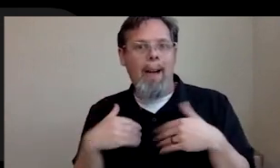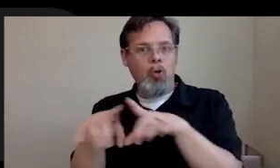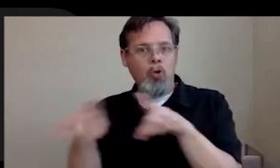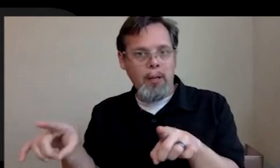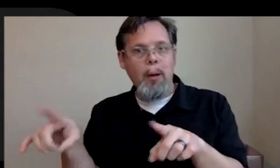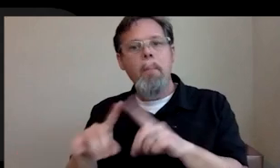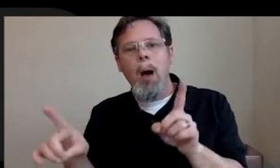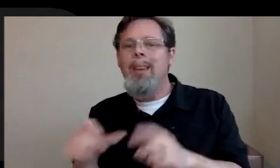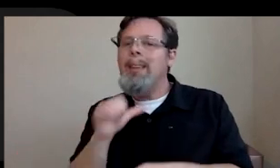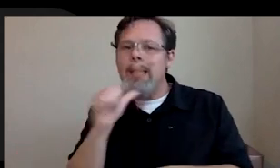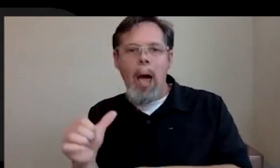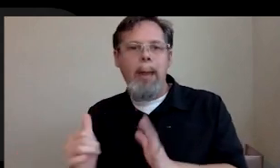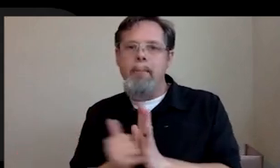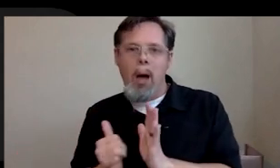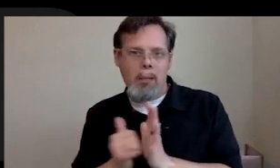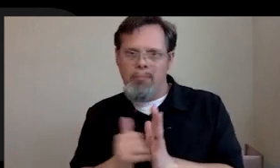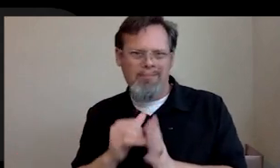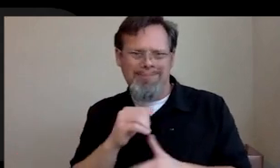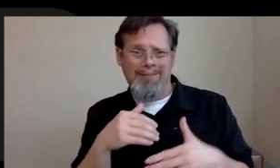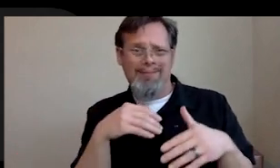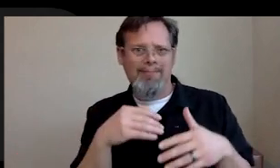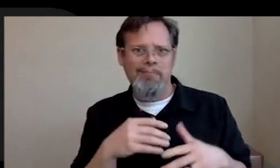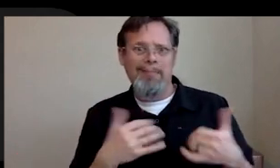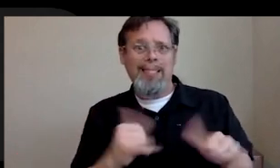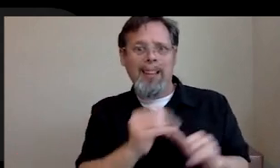impossibility if you don't have it. That's that's the best way to break it down.